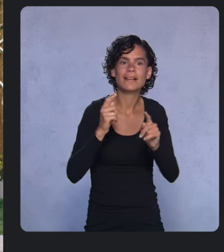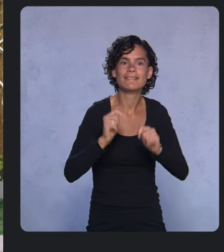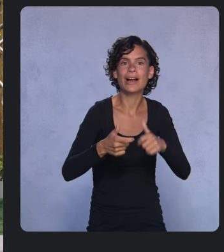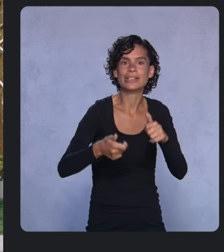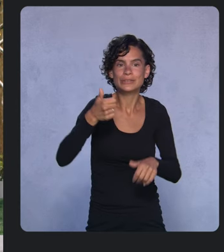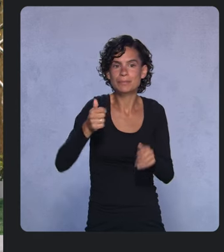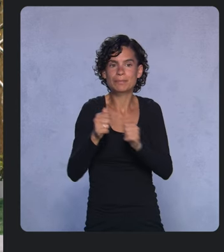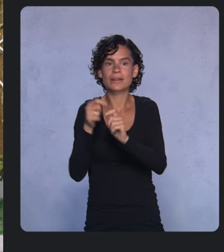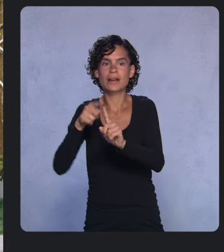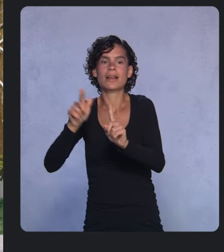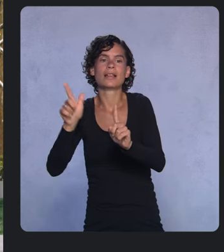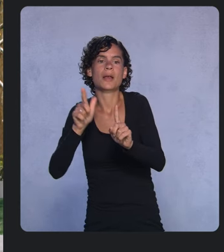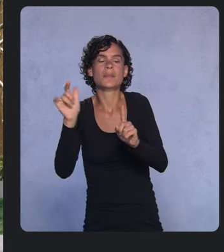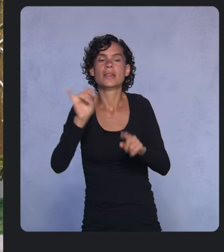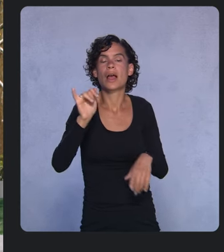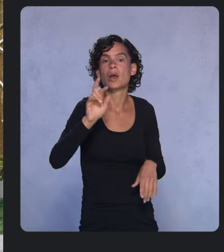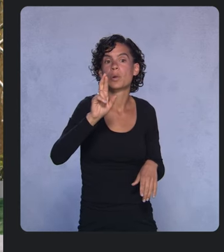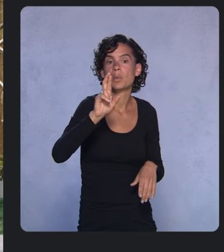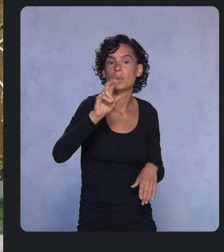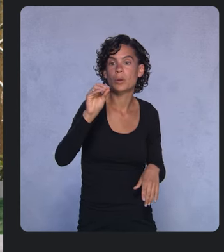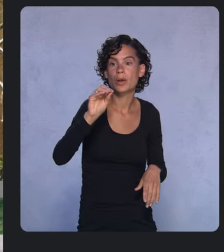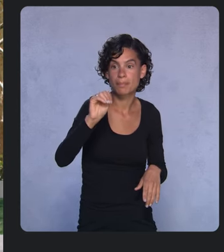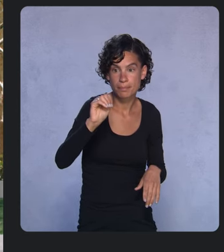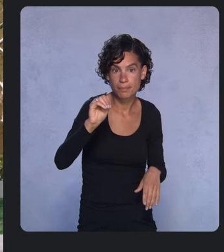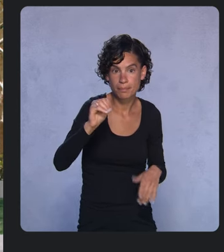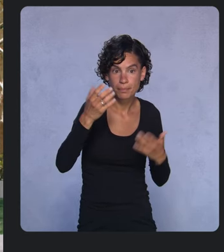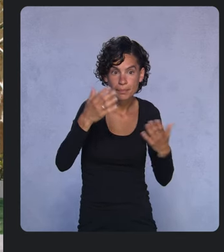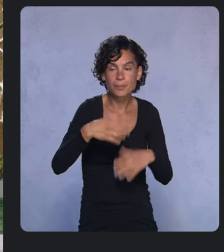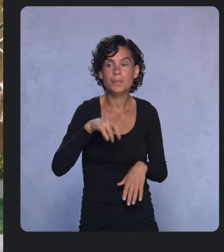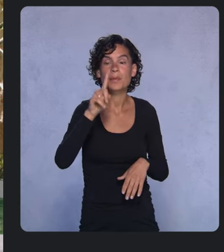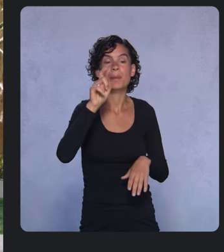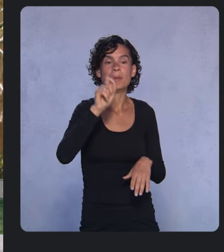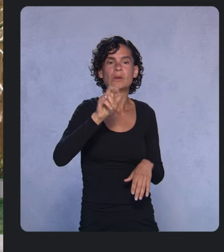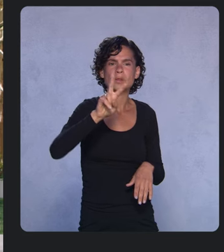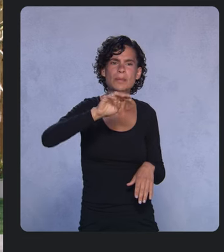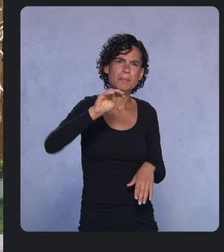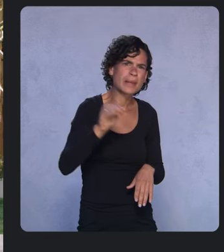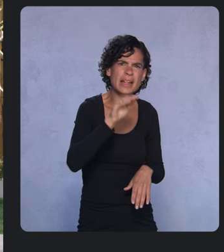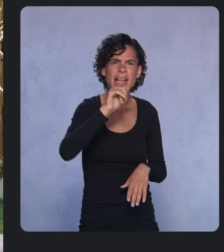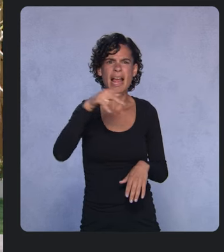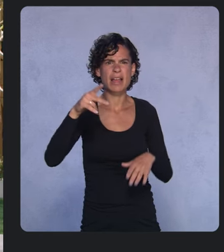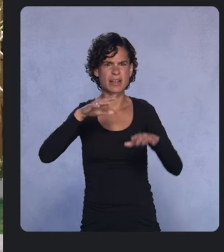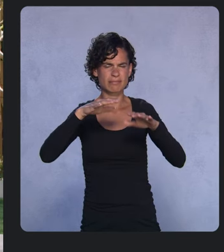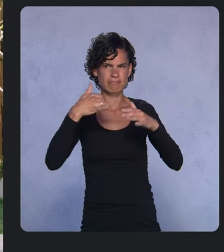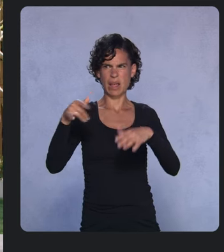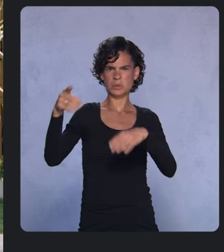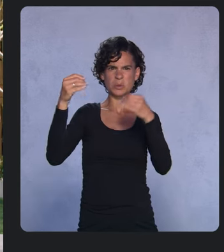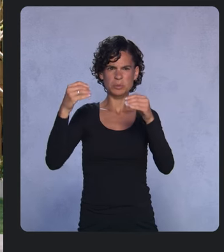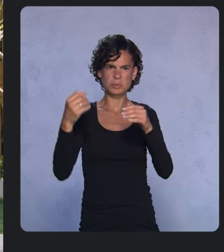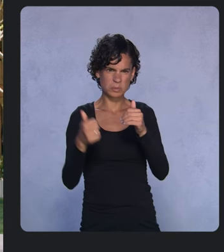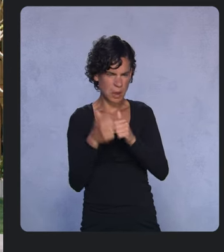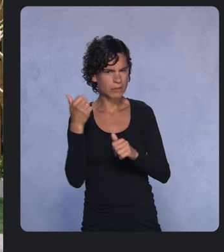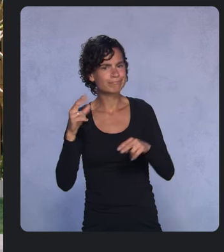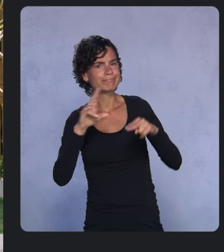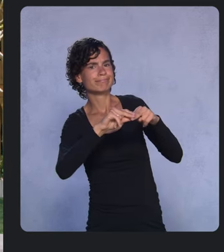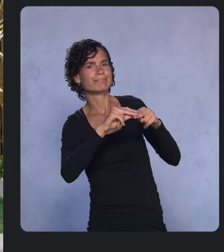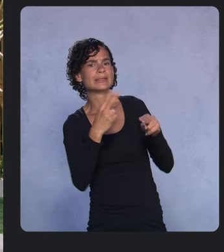With over 1.2 million apps in the Play Store using Kotlin, it is the most used language by professional Android developers,